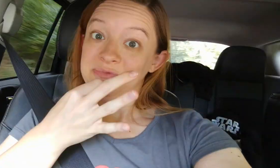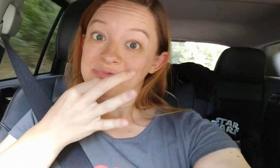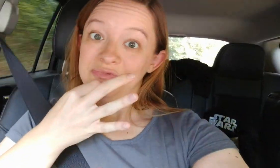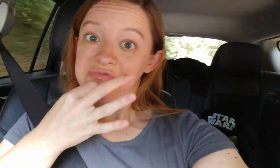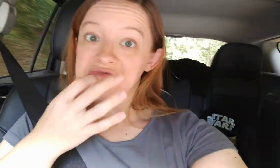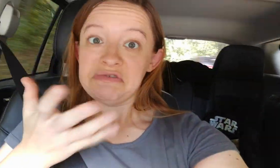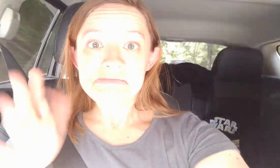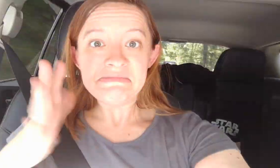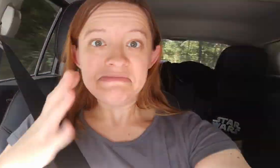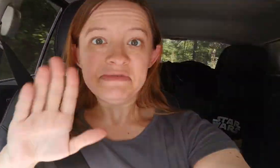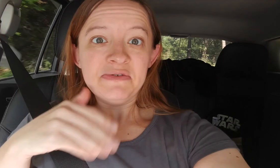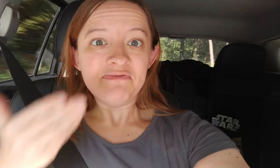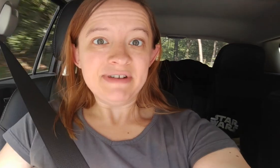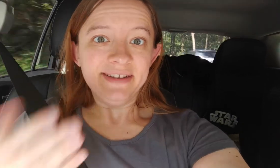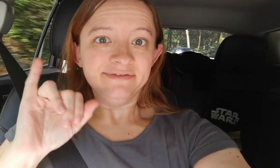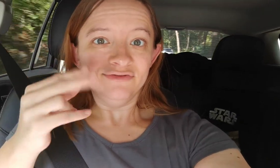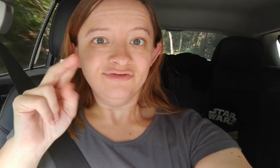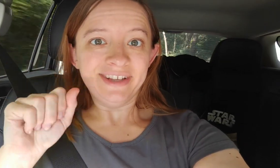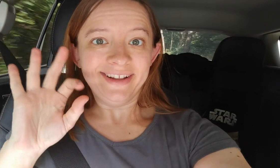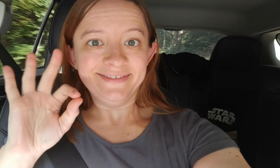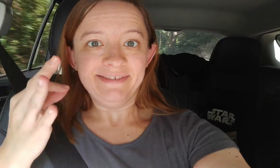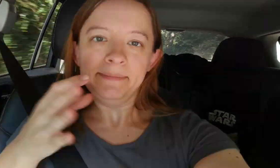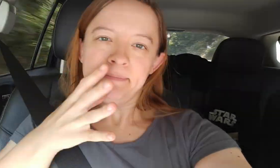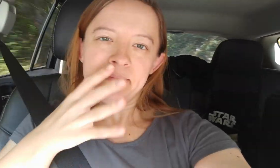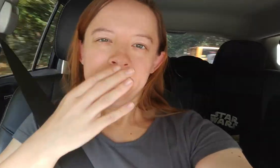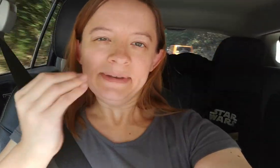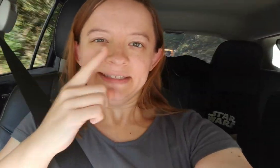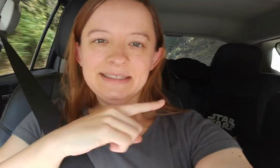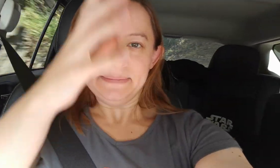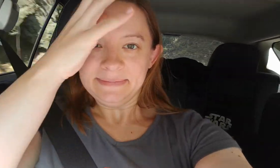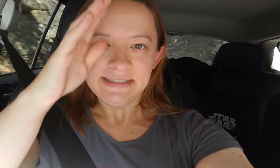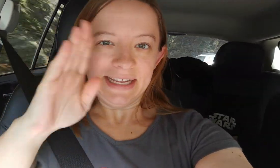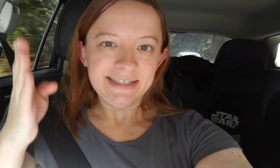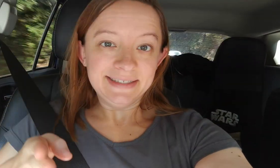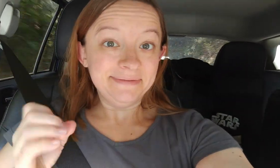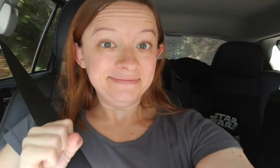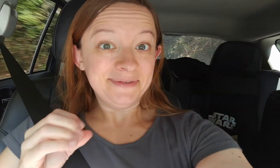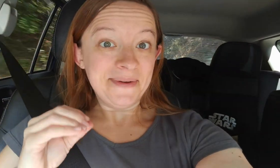So, should get there pretty soon. We'll be arriving at Jenna's family. Her mom and step-dad's house.